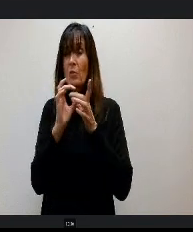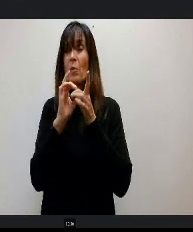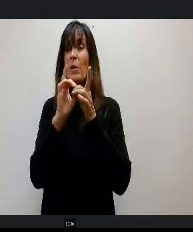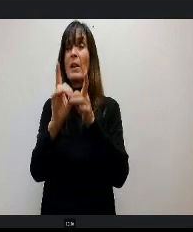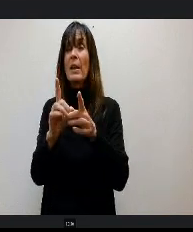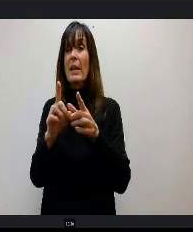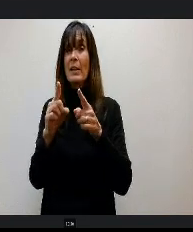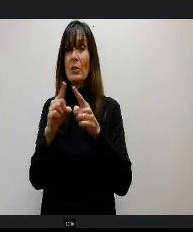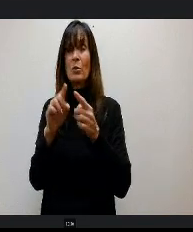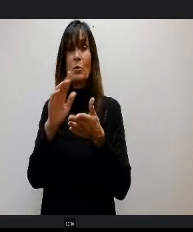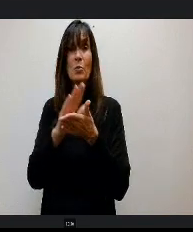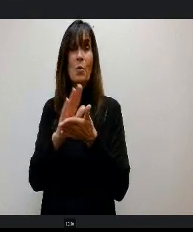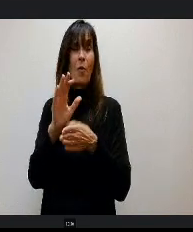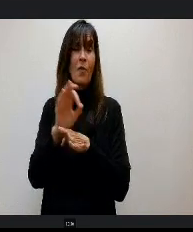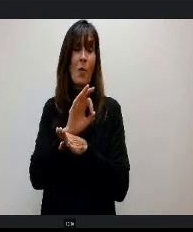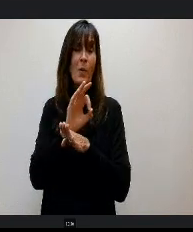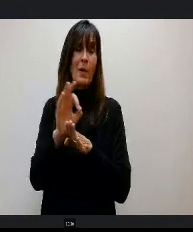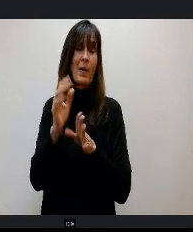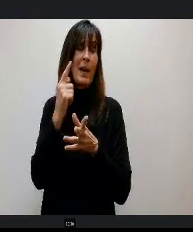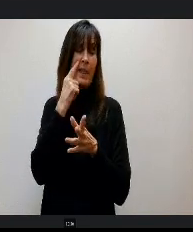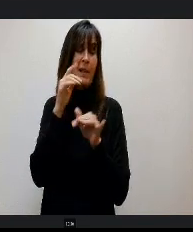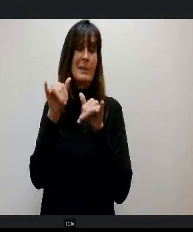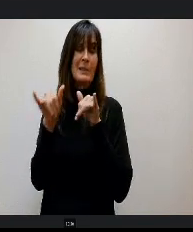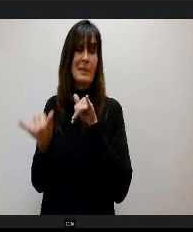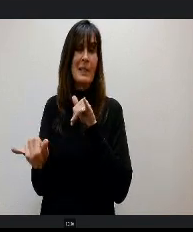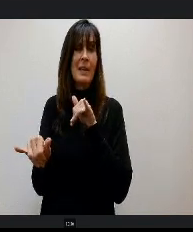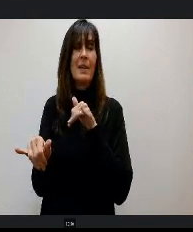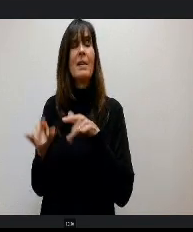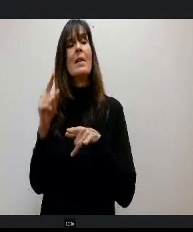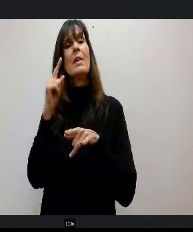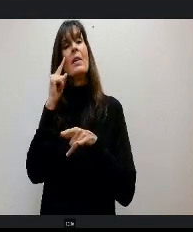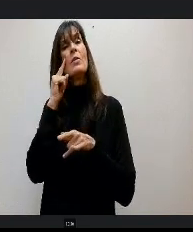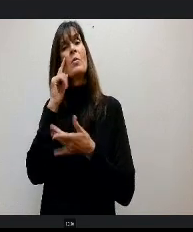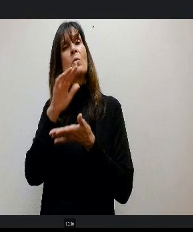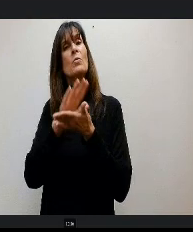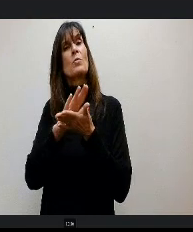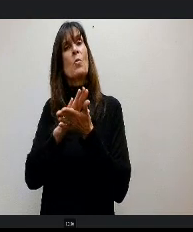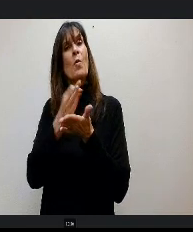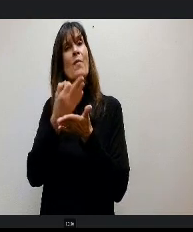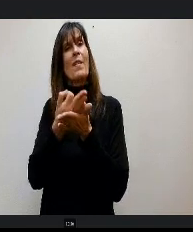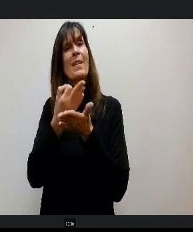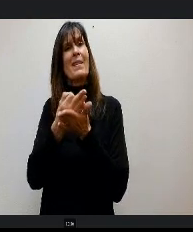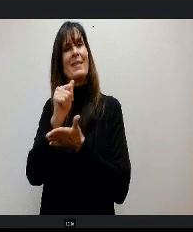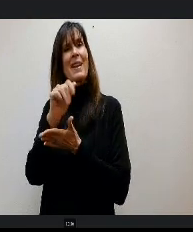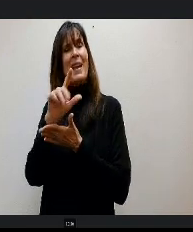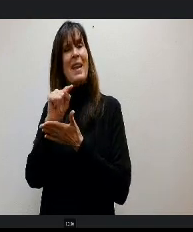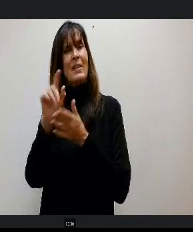Now it's important to note when I'm referring to the school finance act formula, it is for next